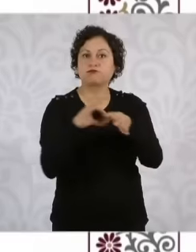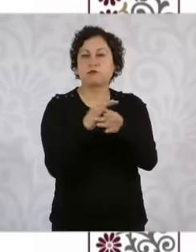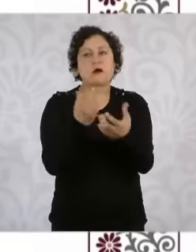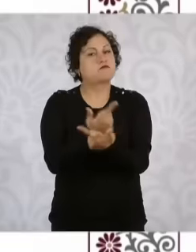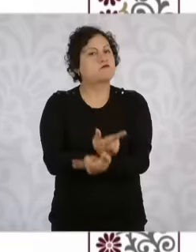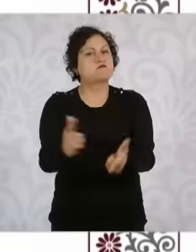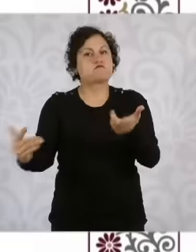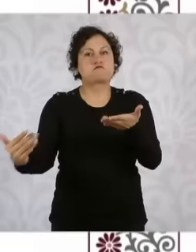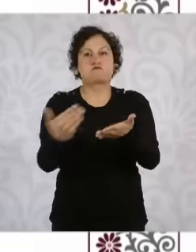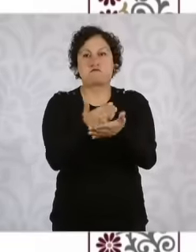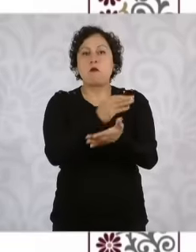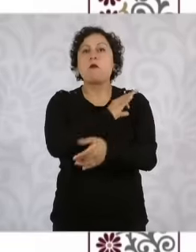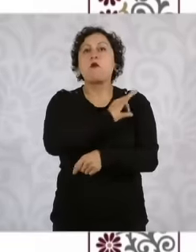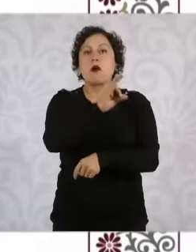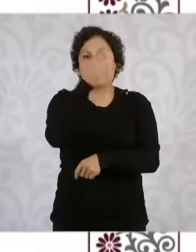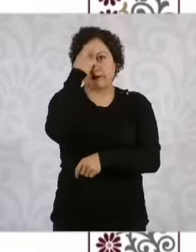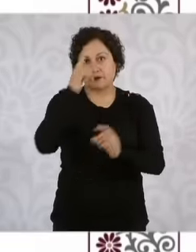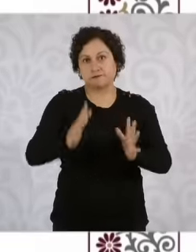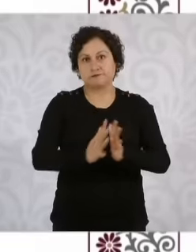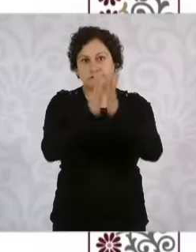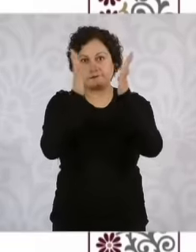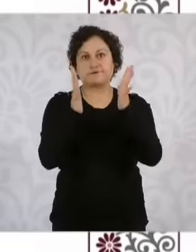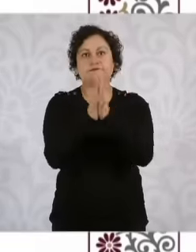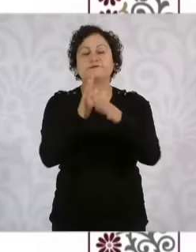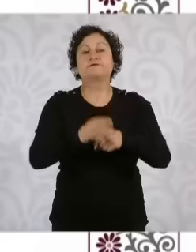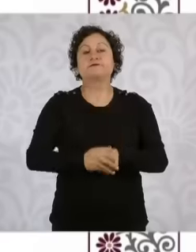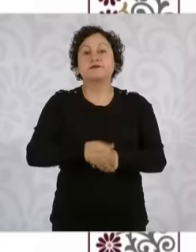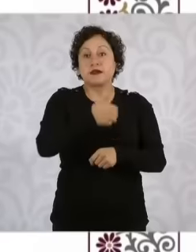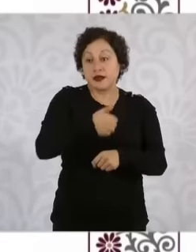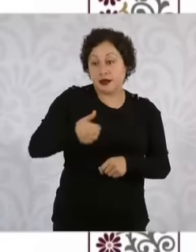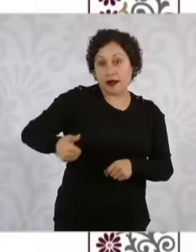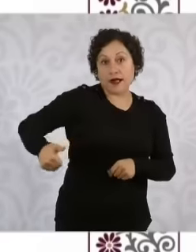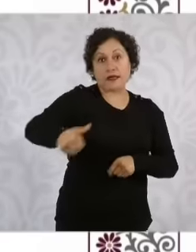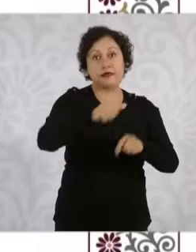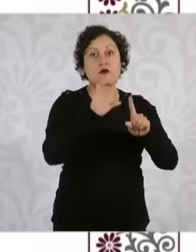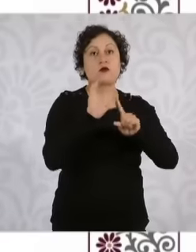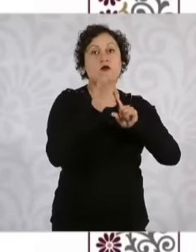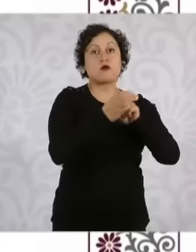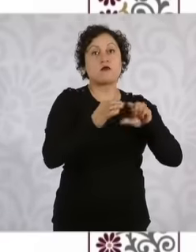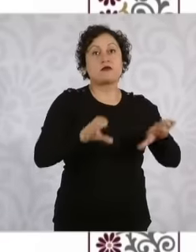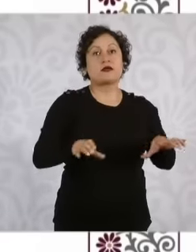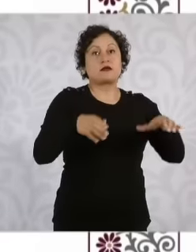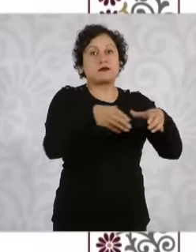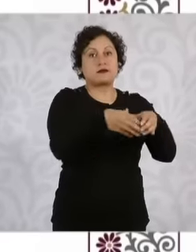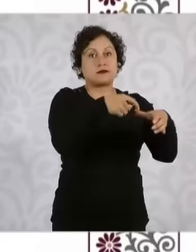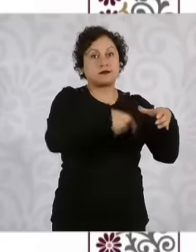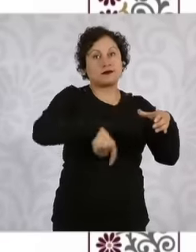Union will install an evaluation committee that will be made up of five people of